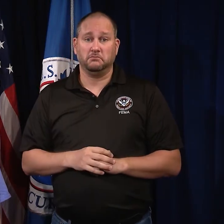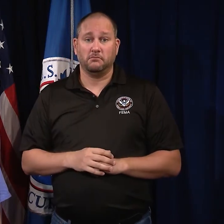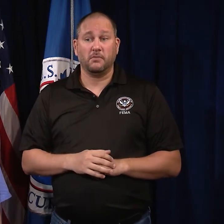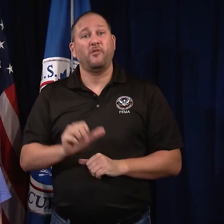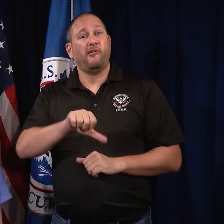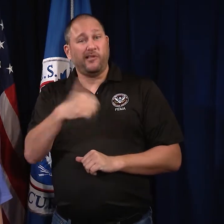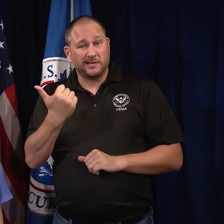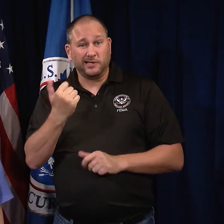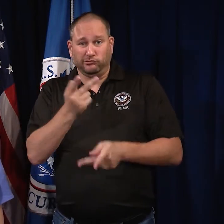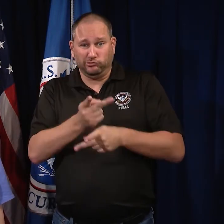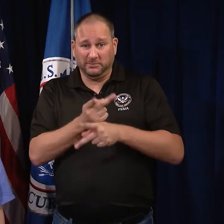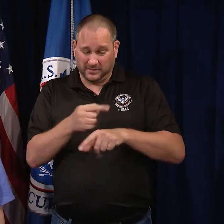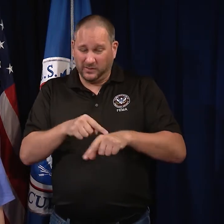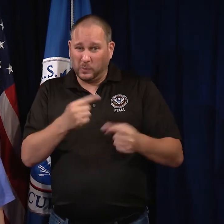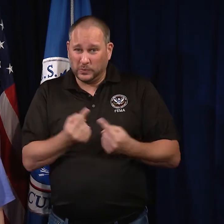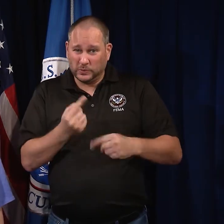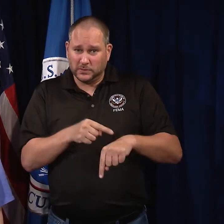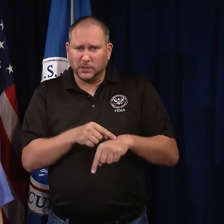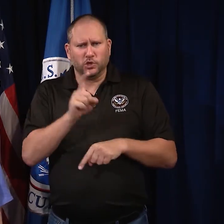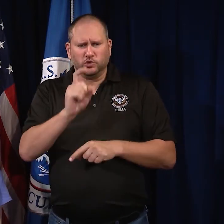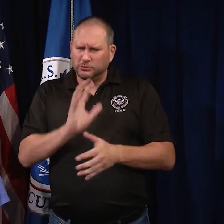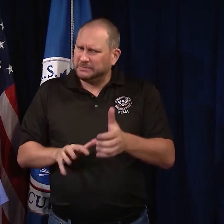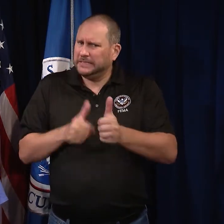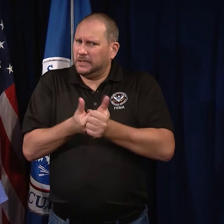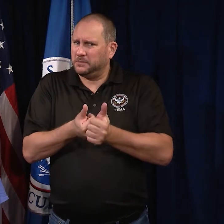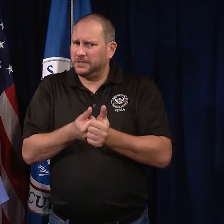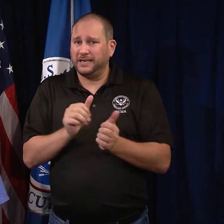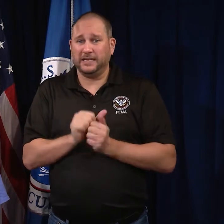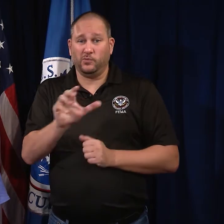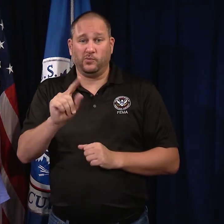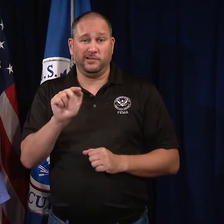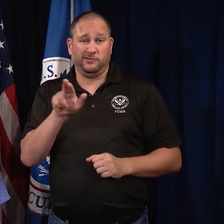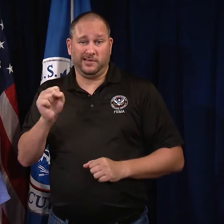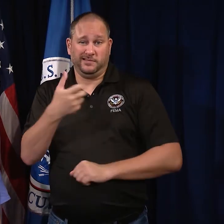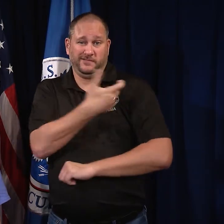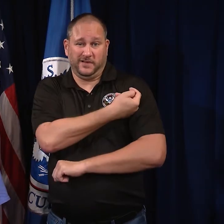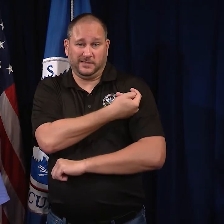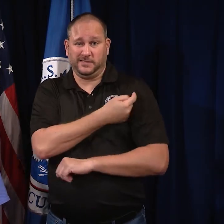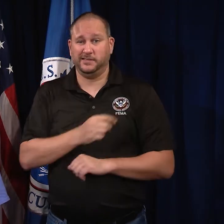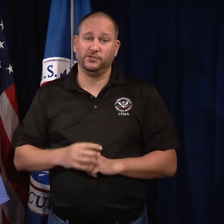Besides treatment of these wounds, you should be up to date with your tetanus vaccine.